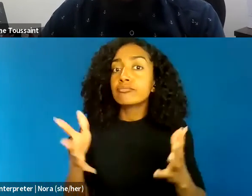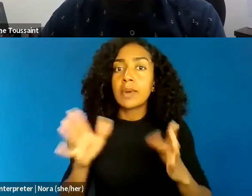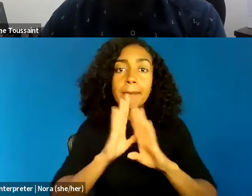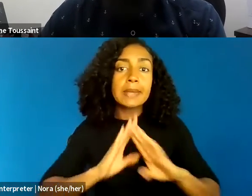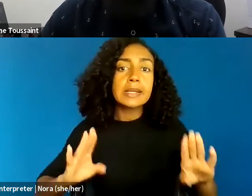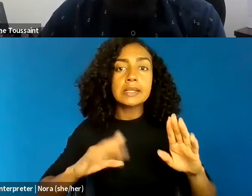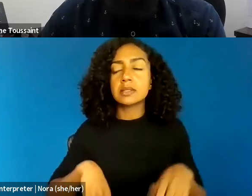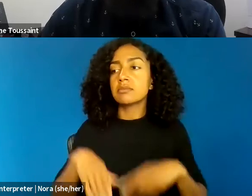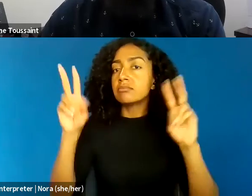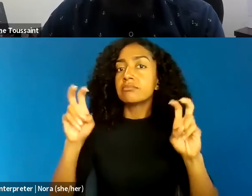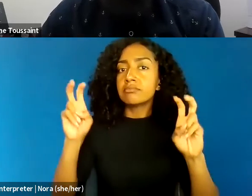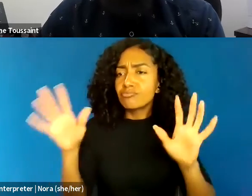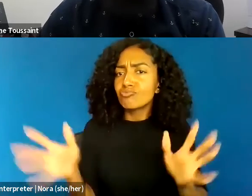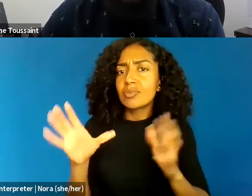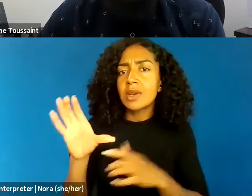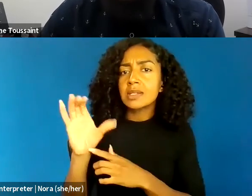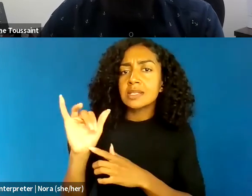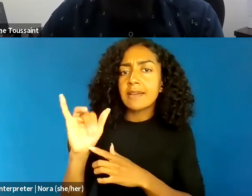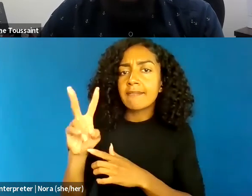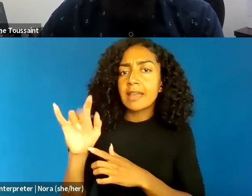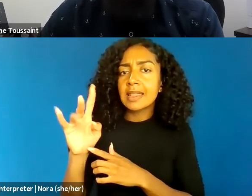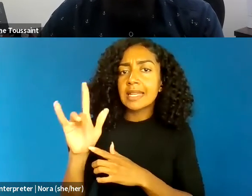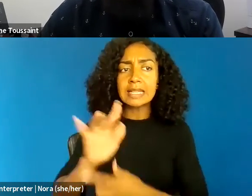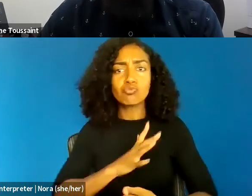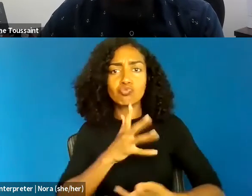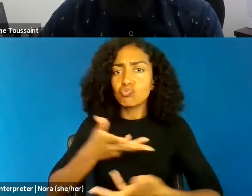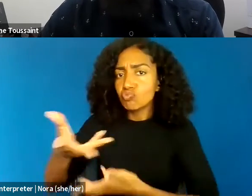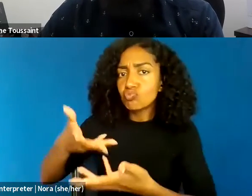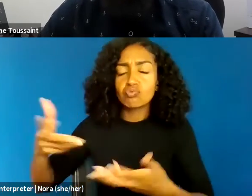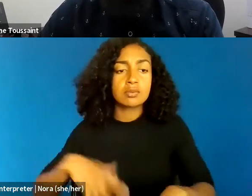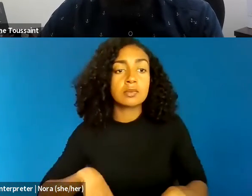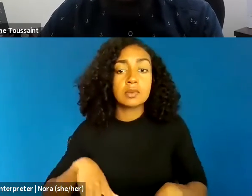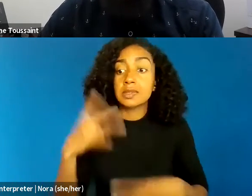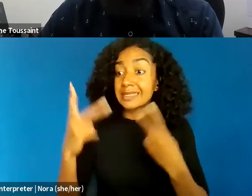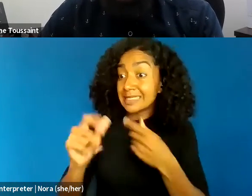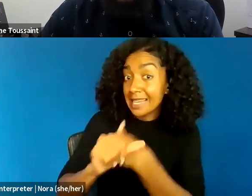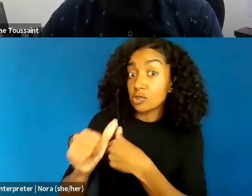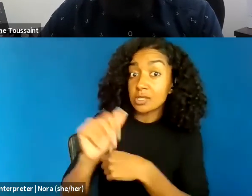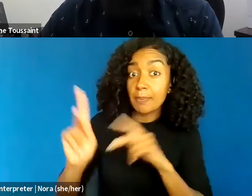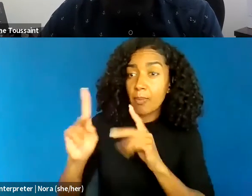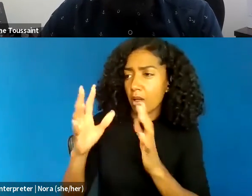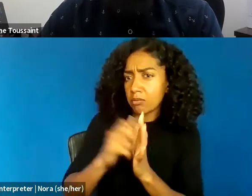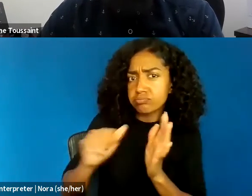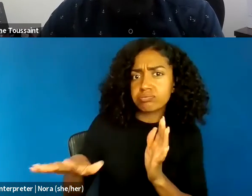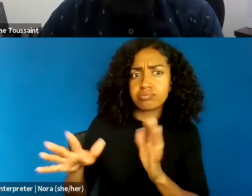to remove unwanted or dangerous people or kinds of behaviors.